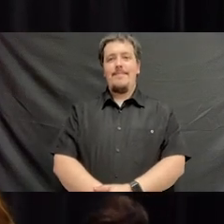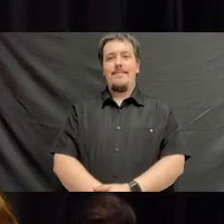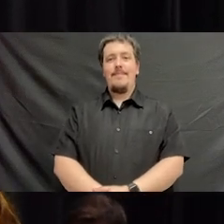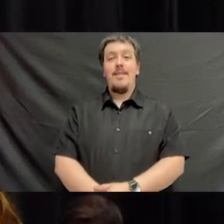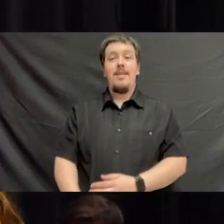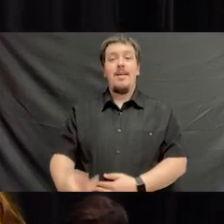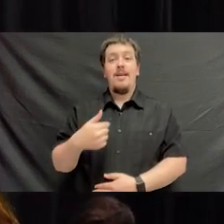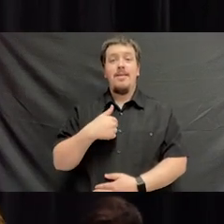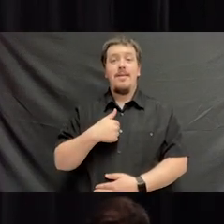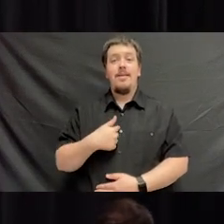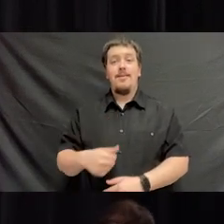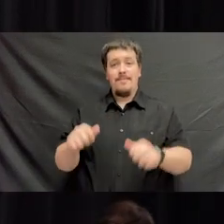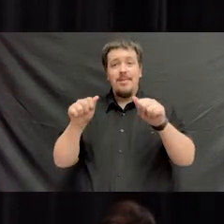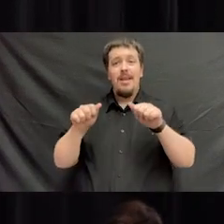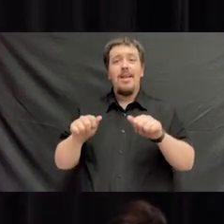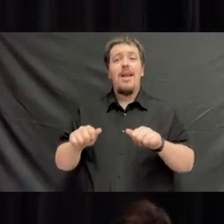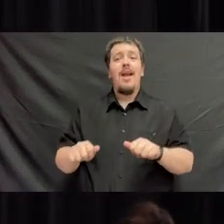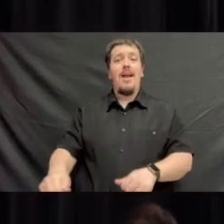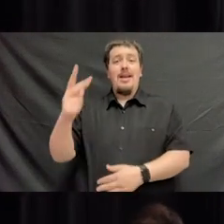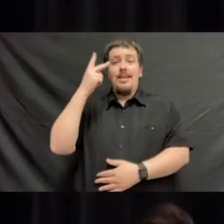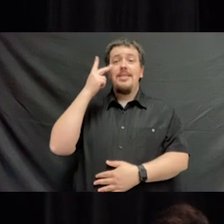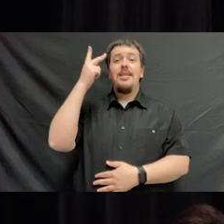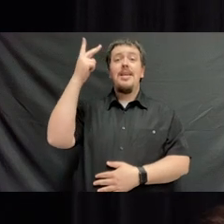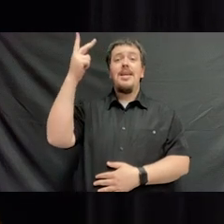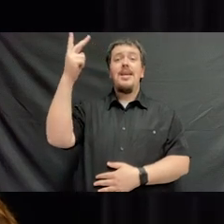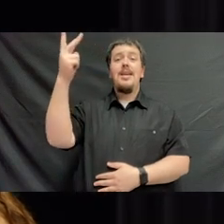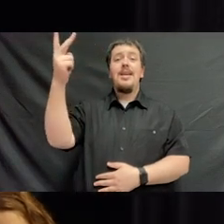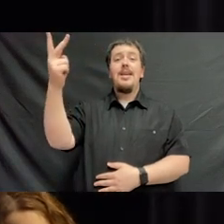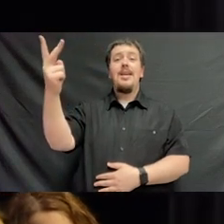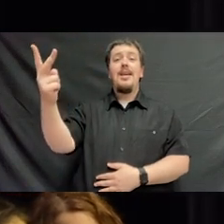I can see the light